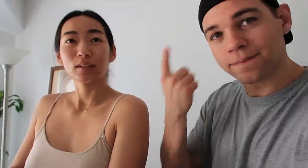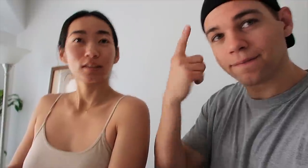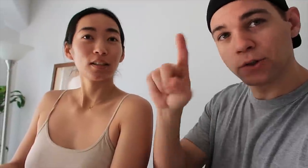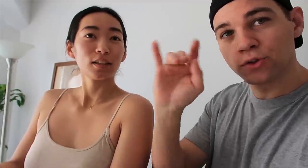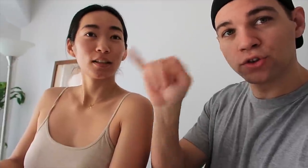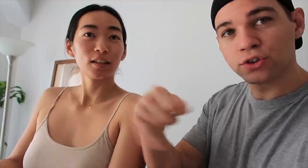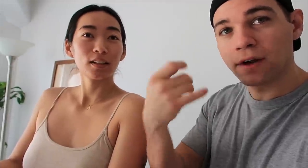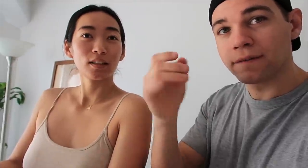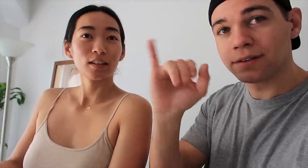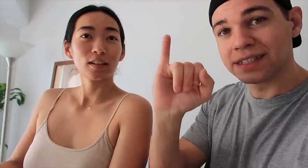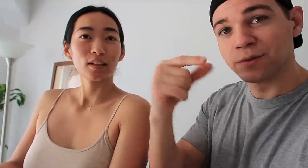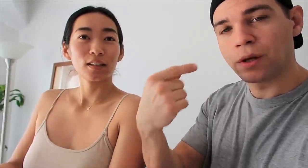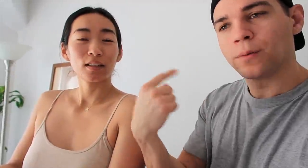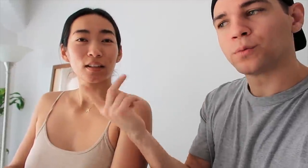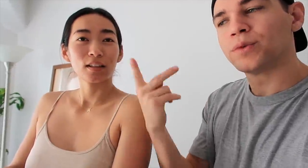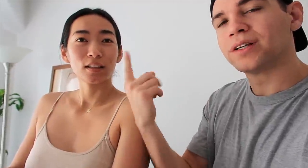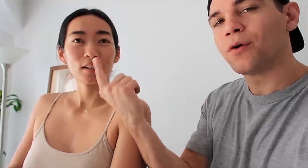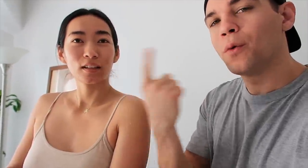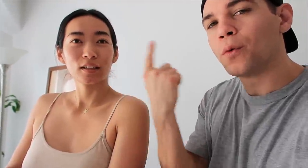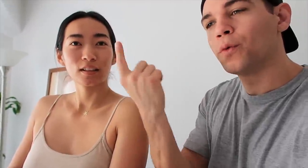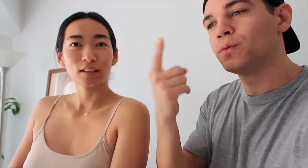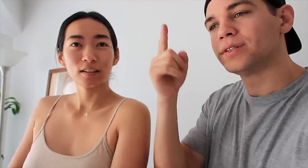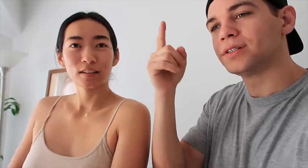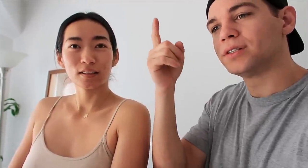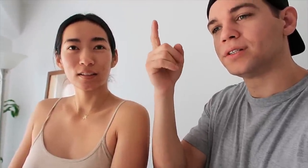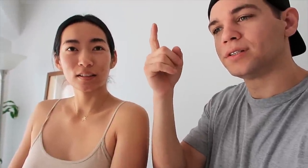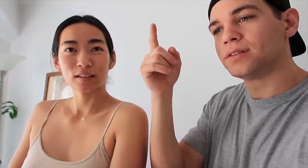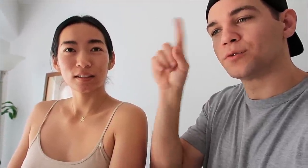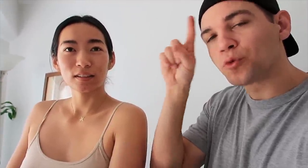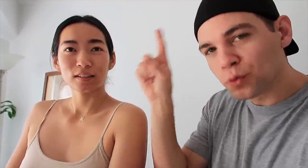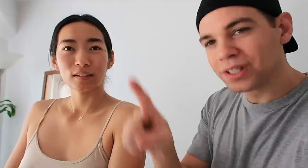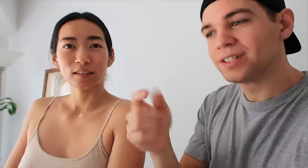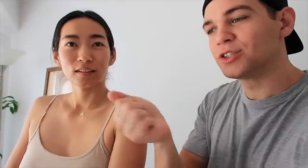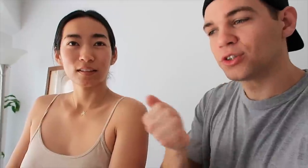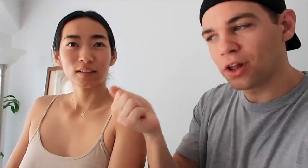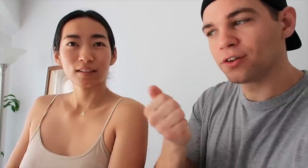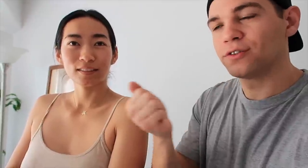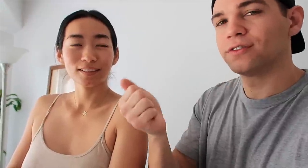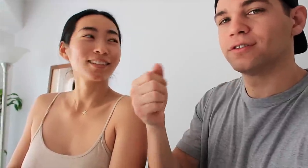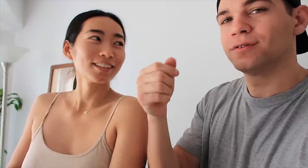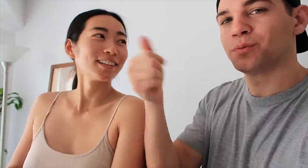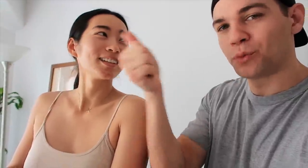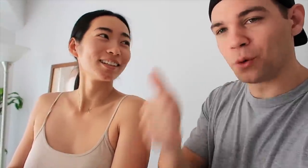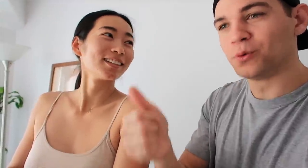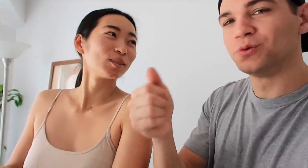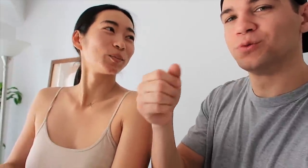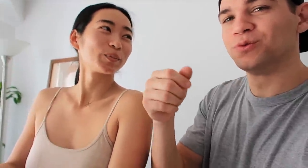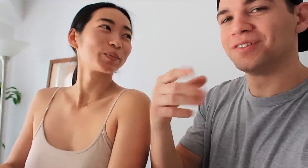For Java's instagram we always agree together when to post